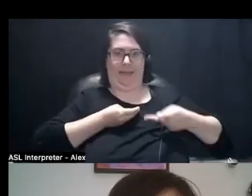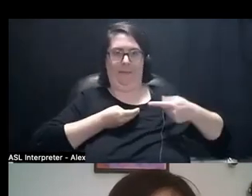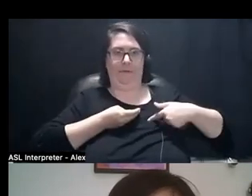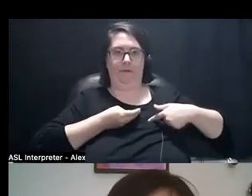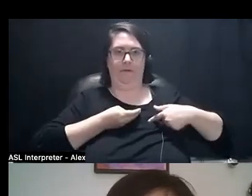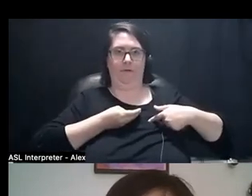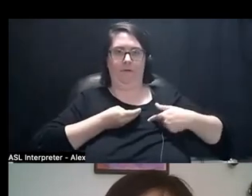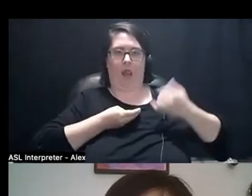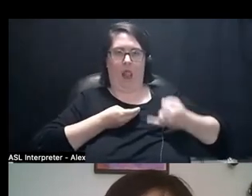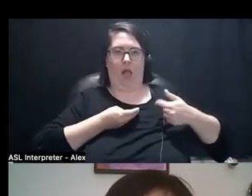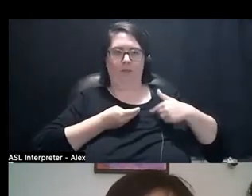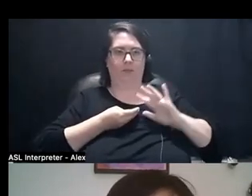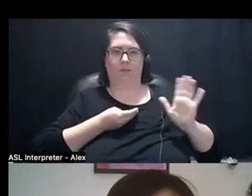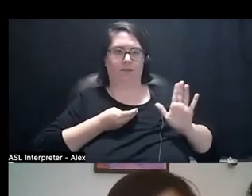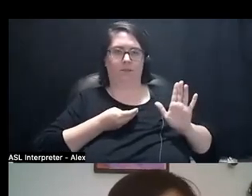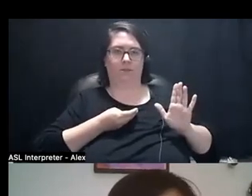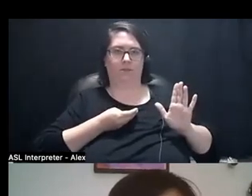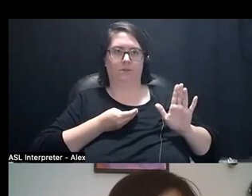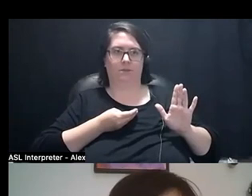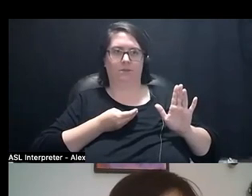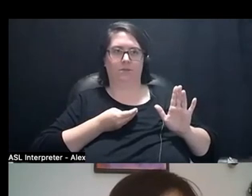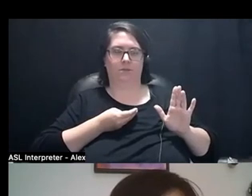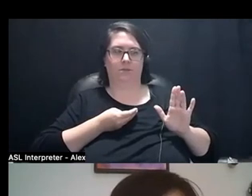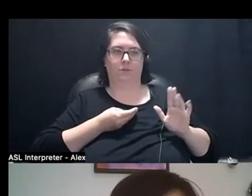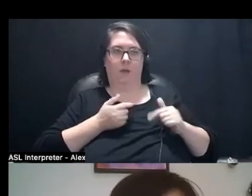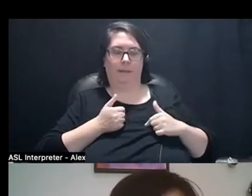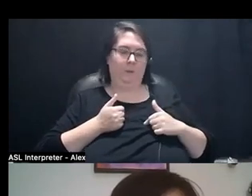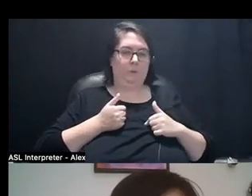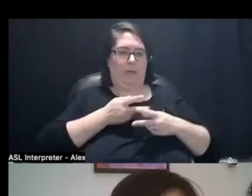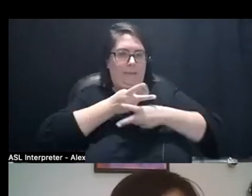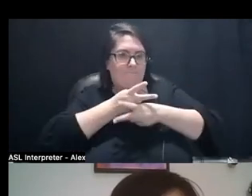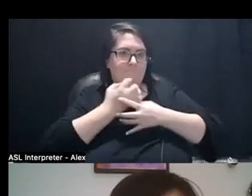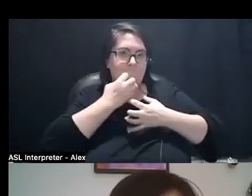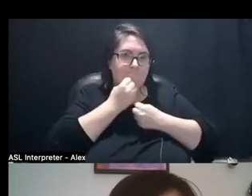and like taking very good care of it. And even though I'm like very well-intentioned, for whatever reason,